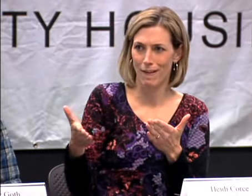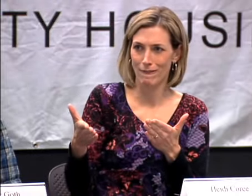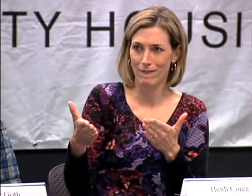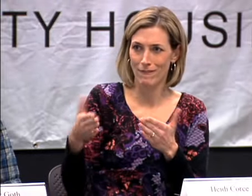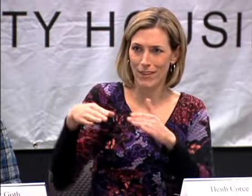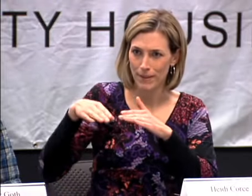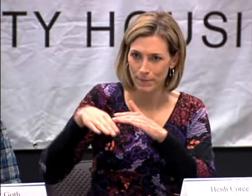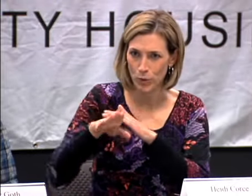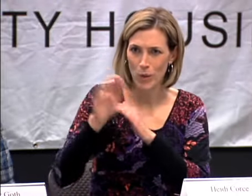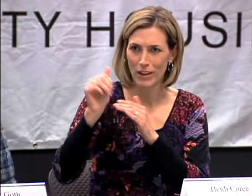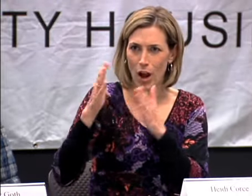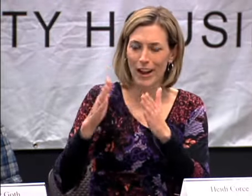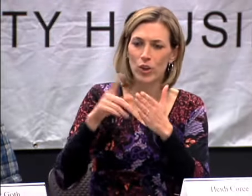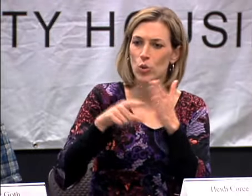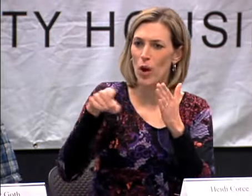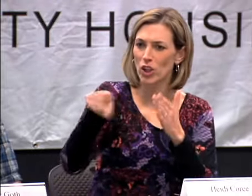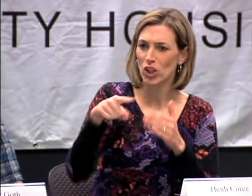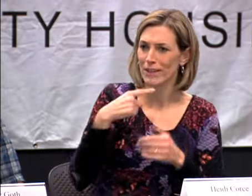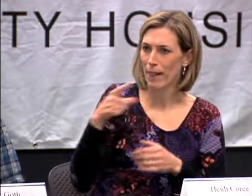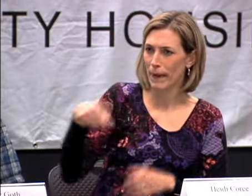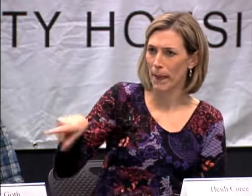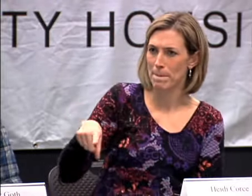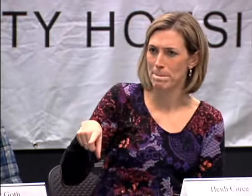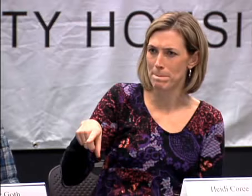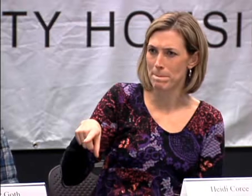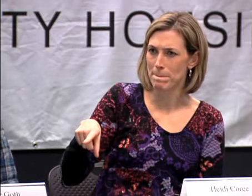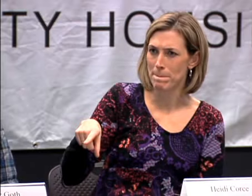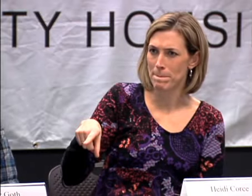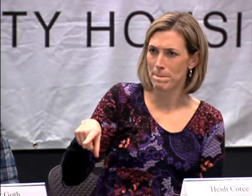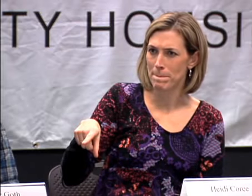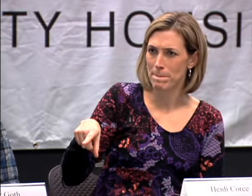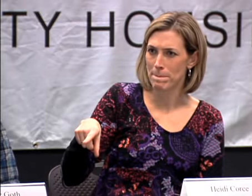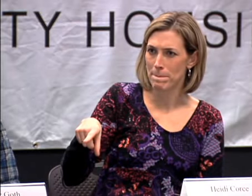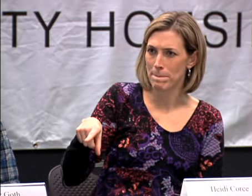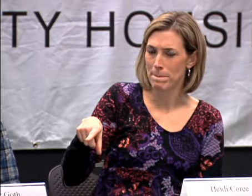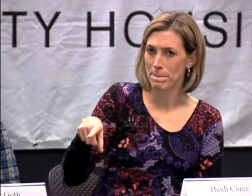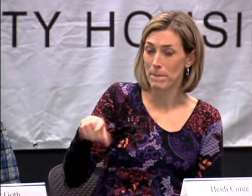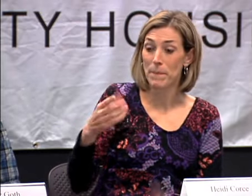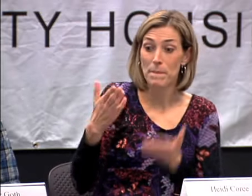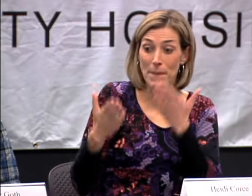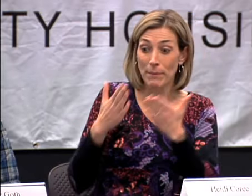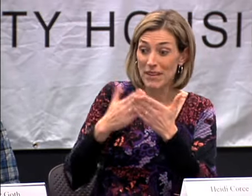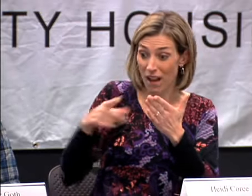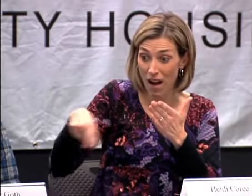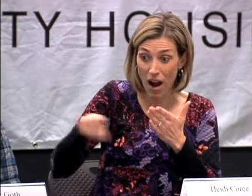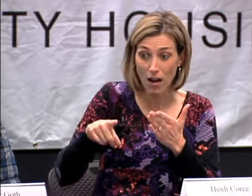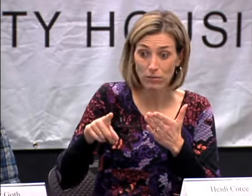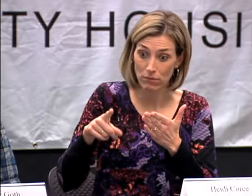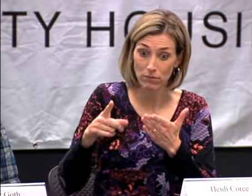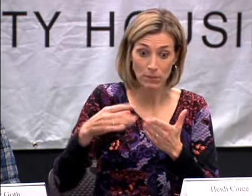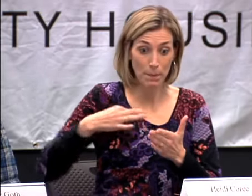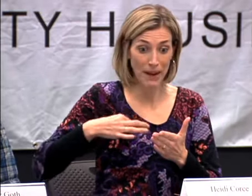REALLY HAVE THE OPTIONS LAID OUT FOR THEM, AND WHAT DOES SHE TELL THEM?